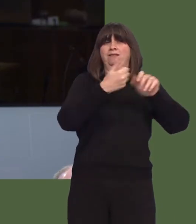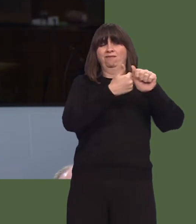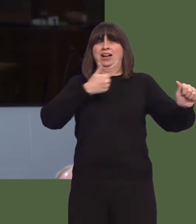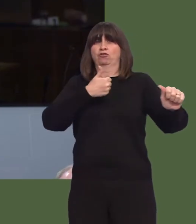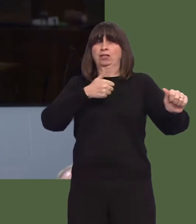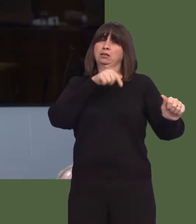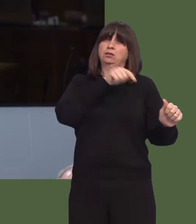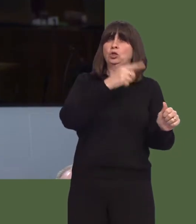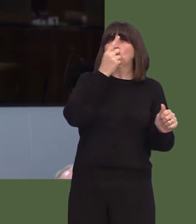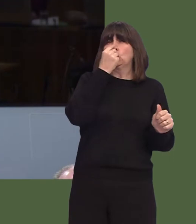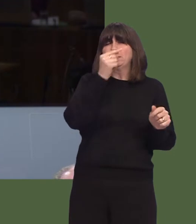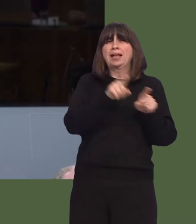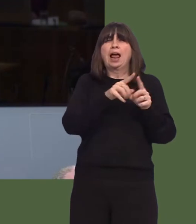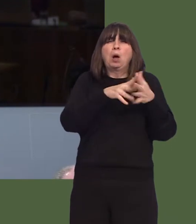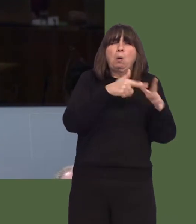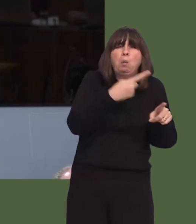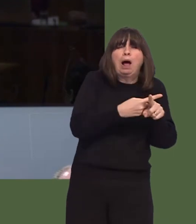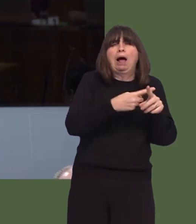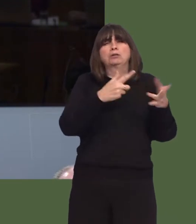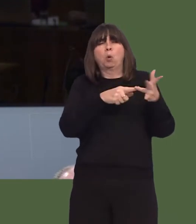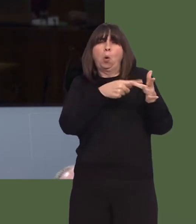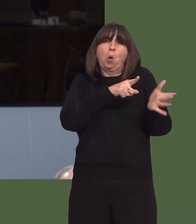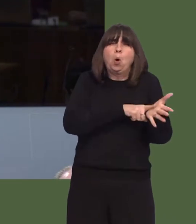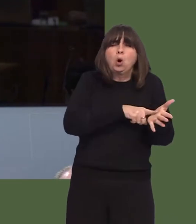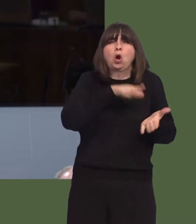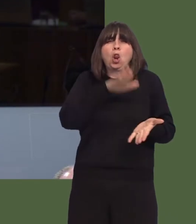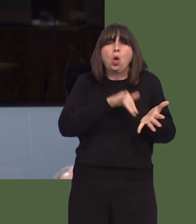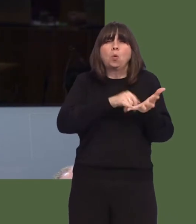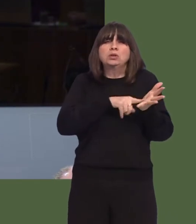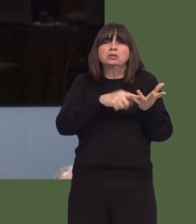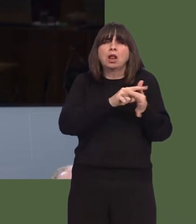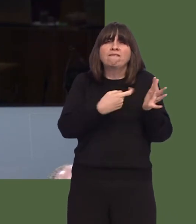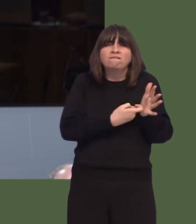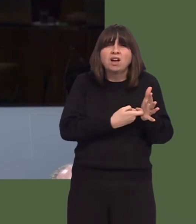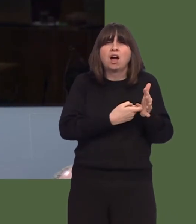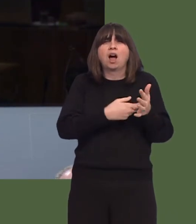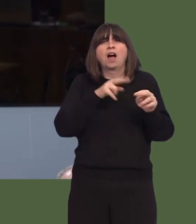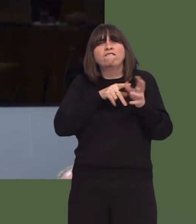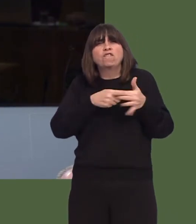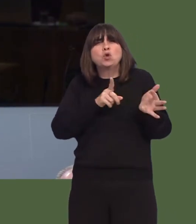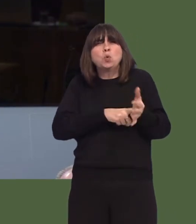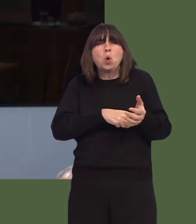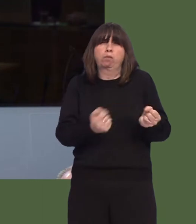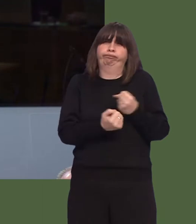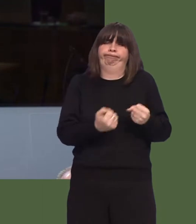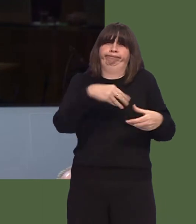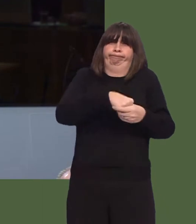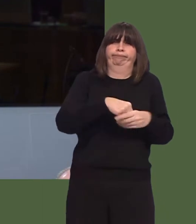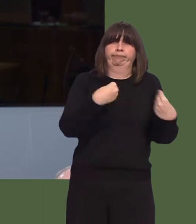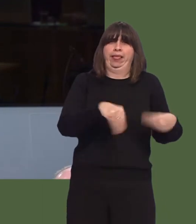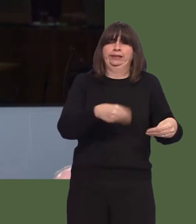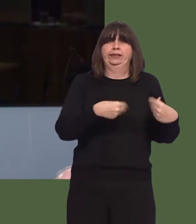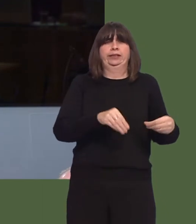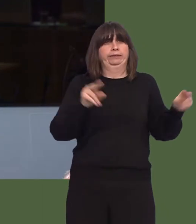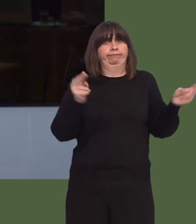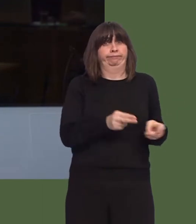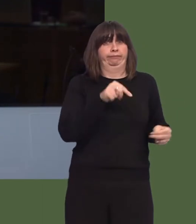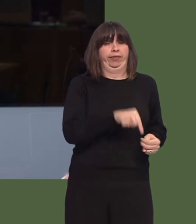into light oil, wax or low sulphur heavy fuel oil, we could create an ideal resource here